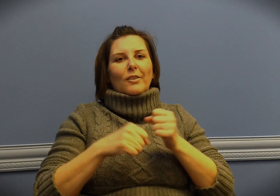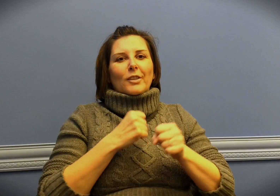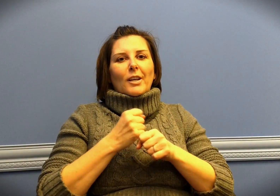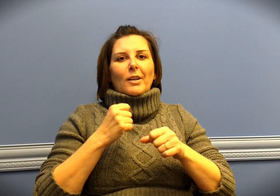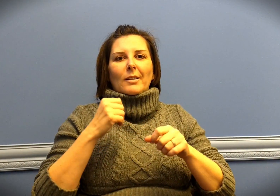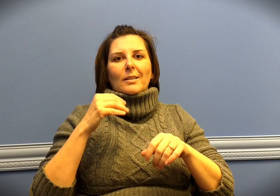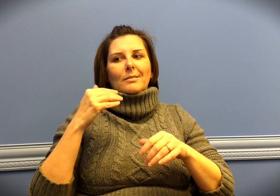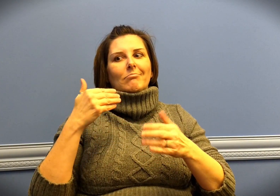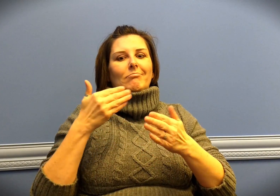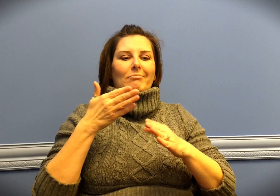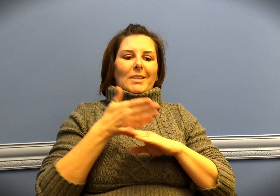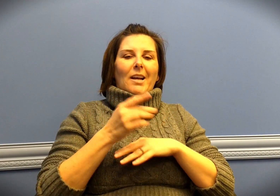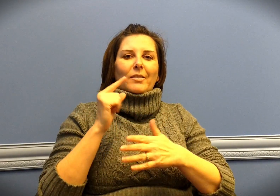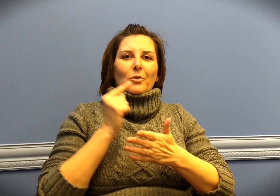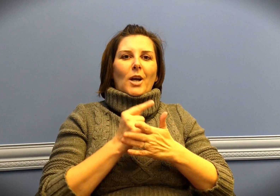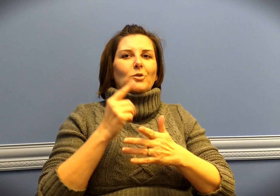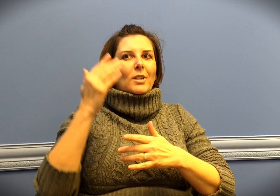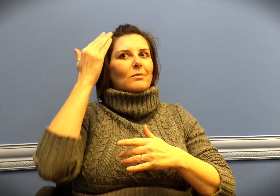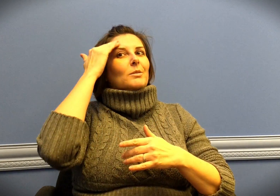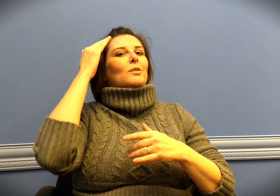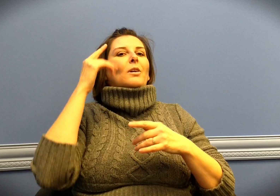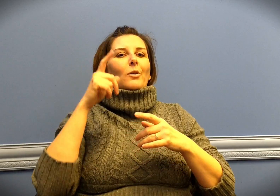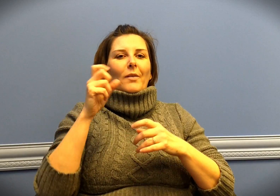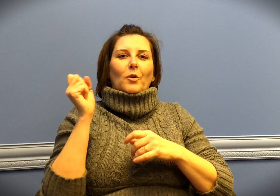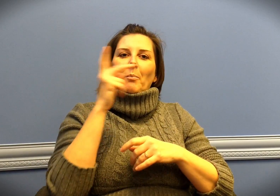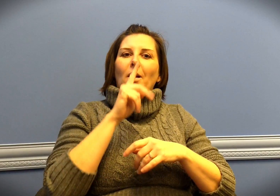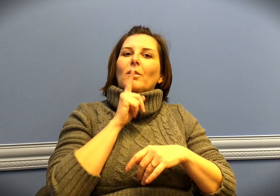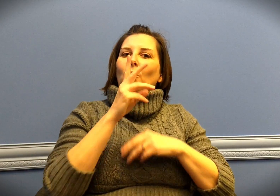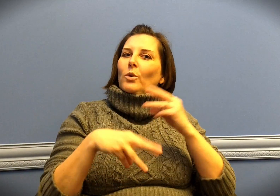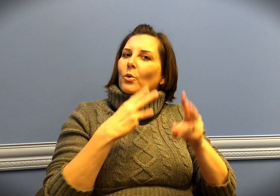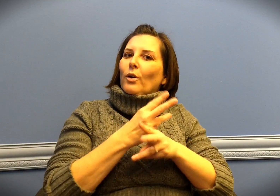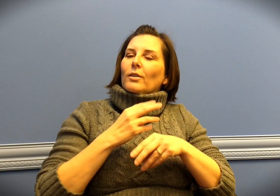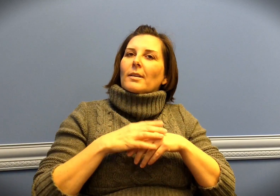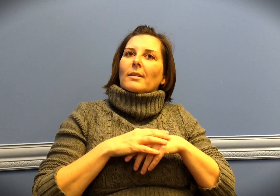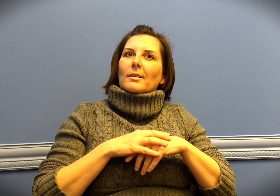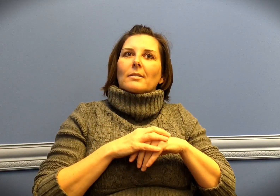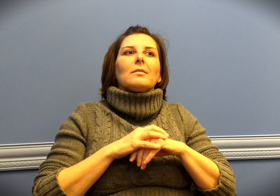After senior year when I'd graduated I knew I had to go back to the real world.